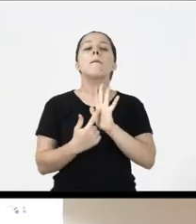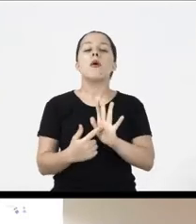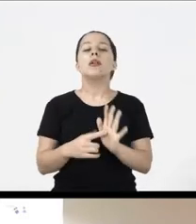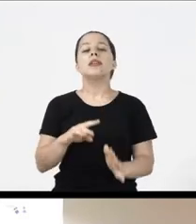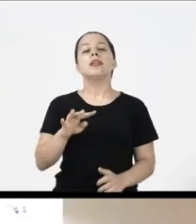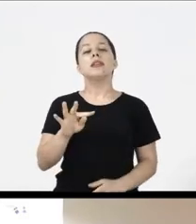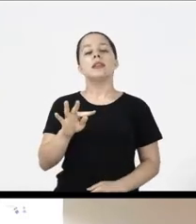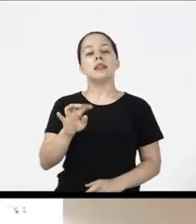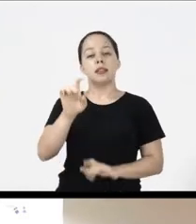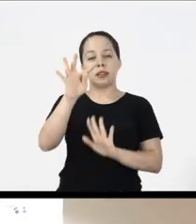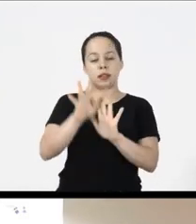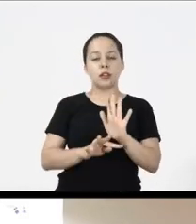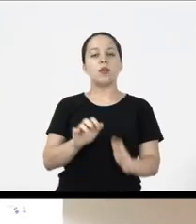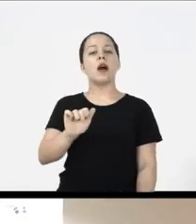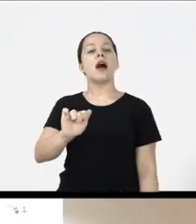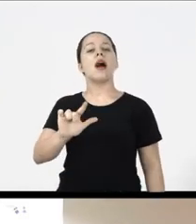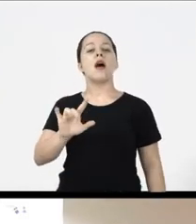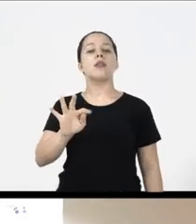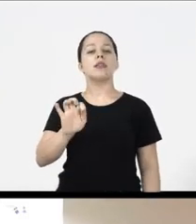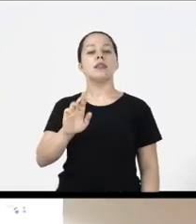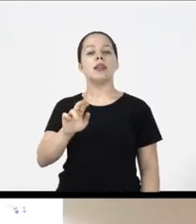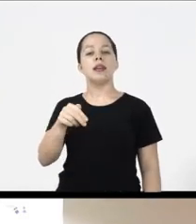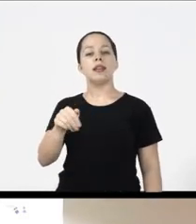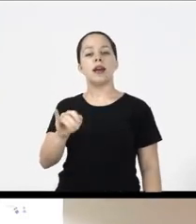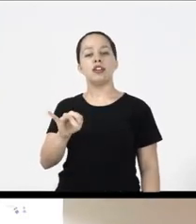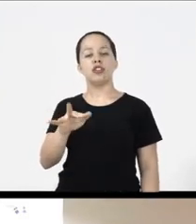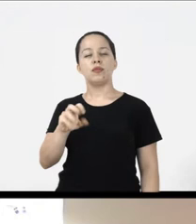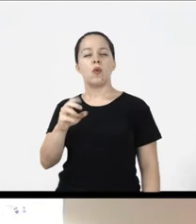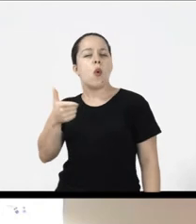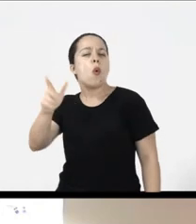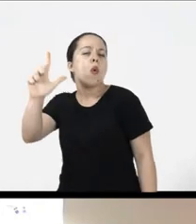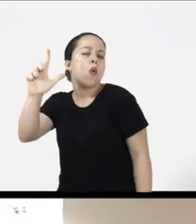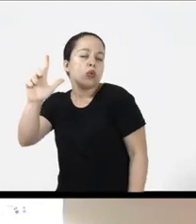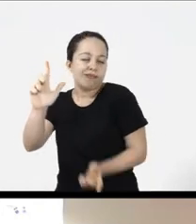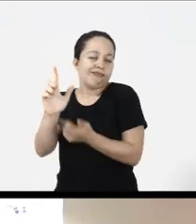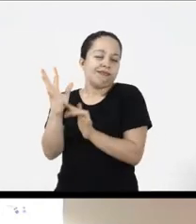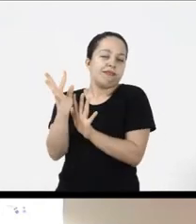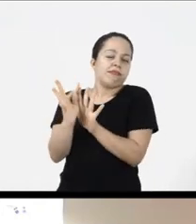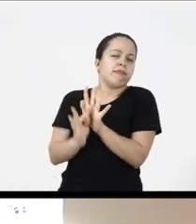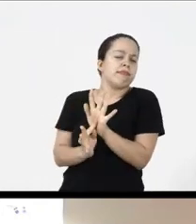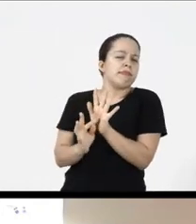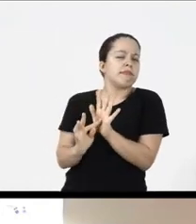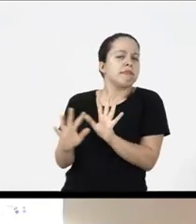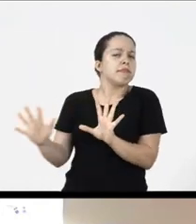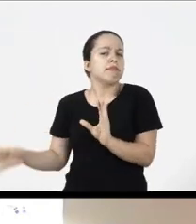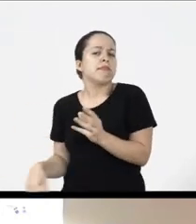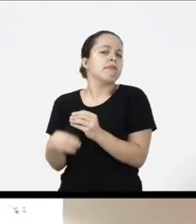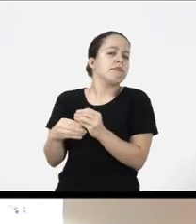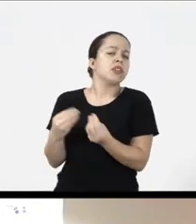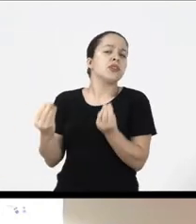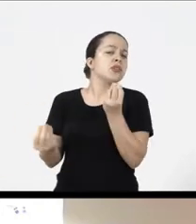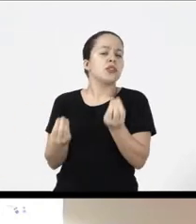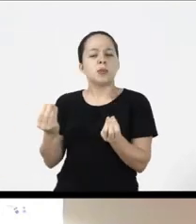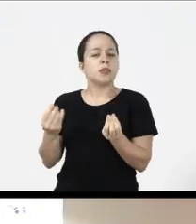would look like how do I describe an image in the alternative text I will already